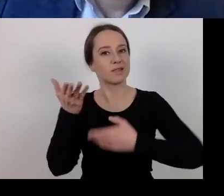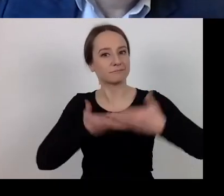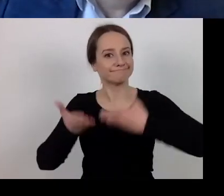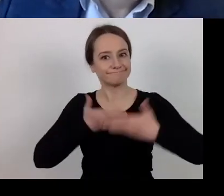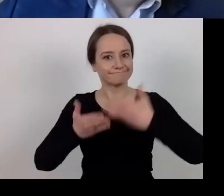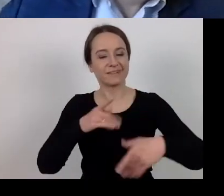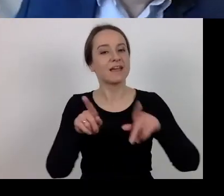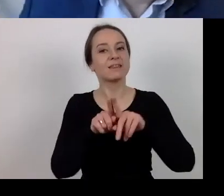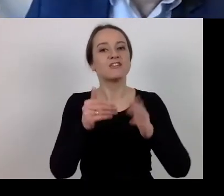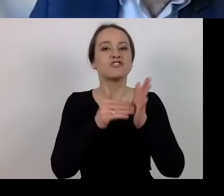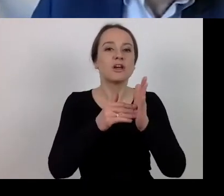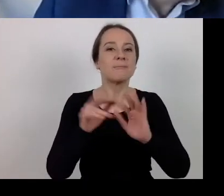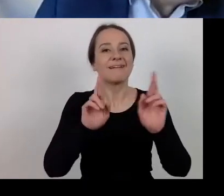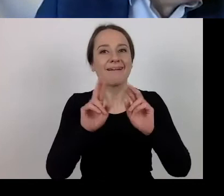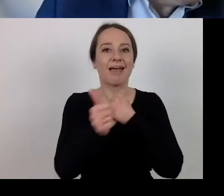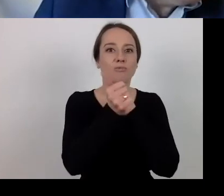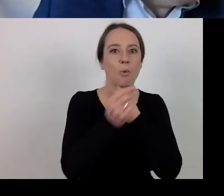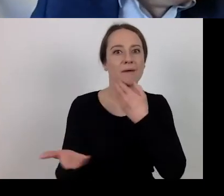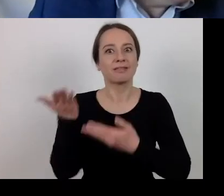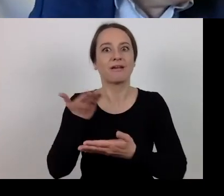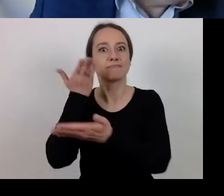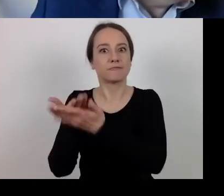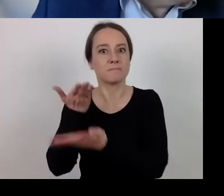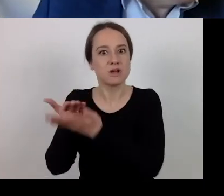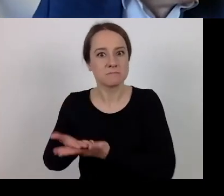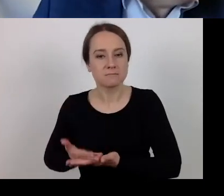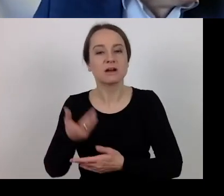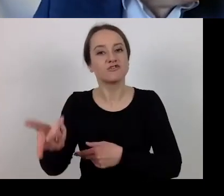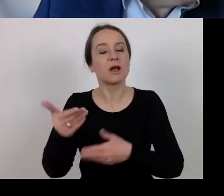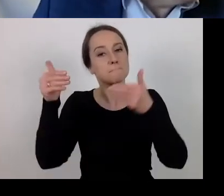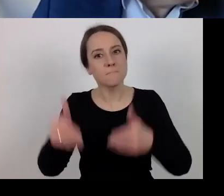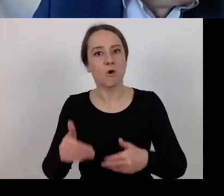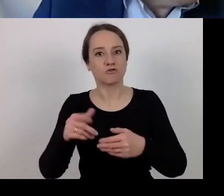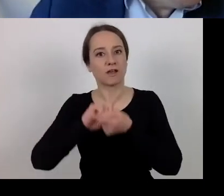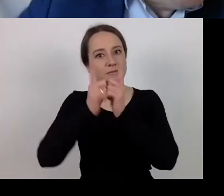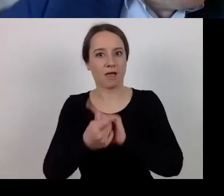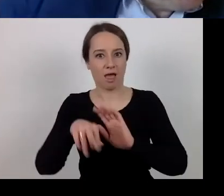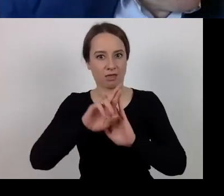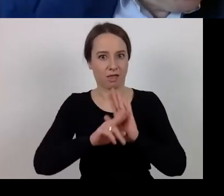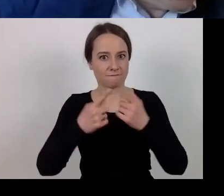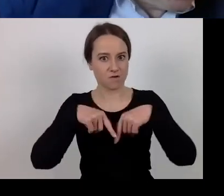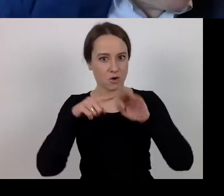that would allow for the consent not to implement certain criteria